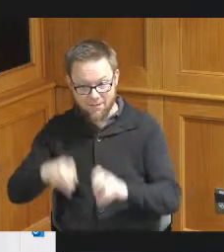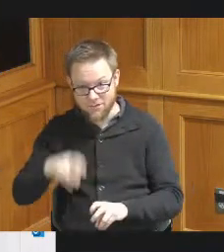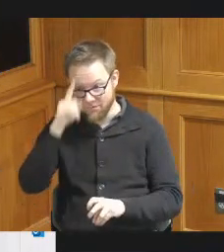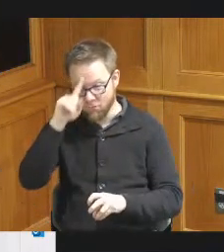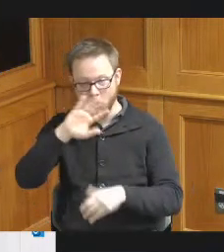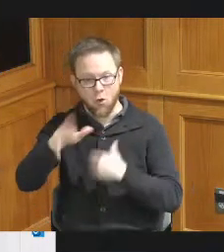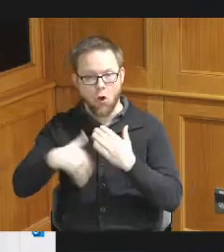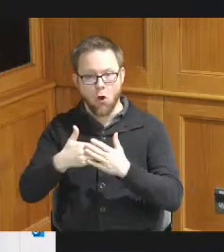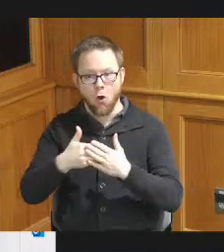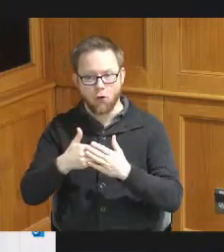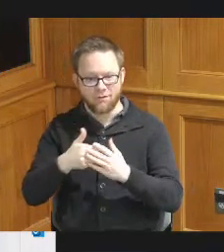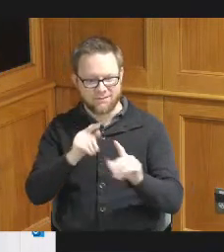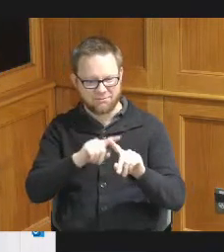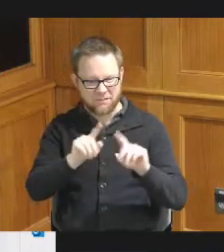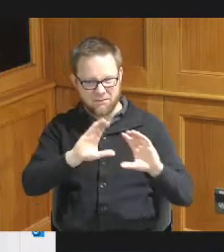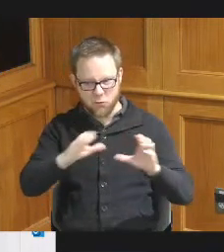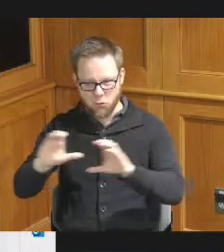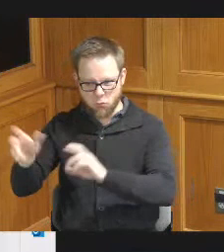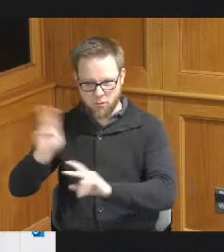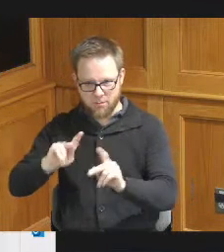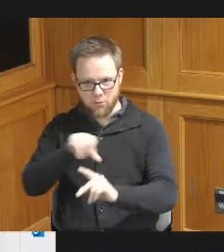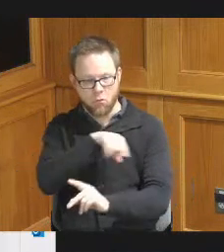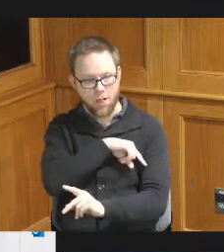as part of this plan as part of the requirements